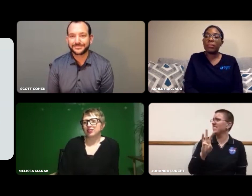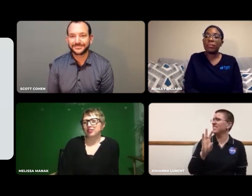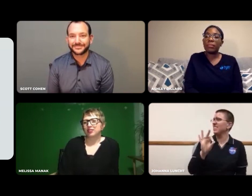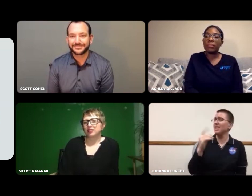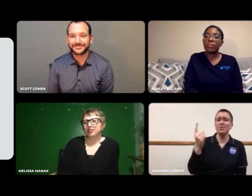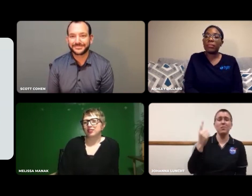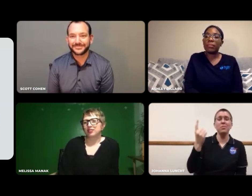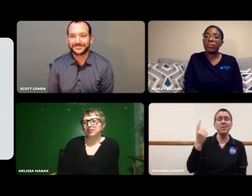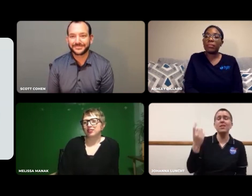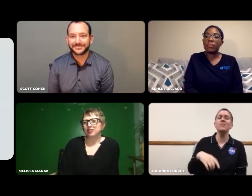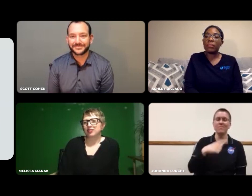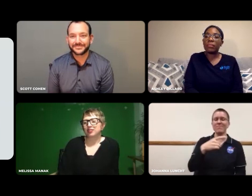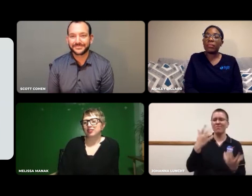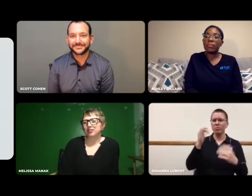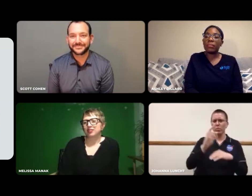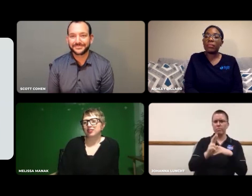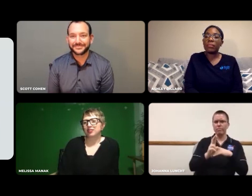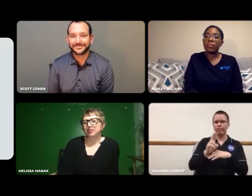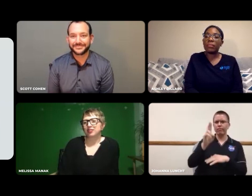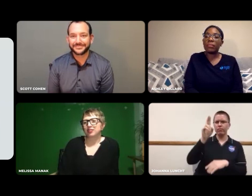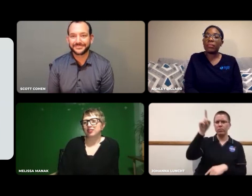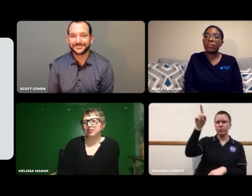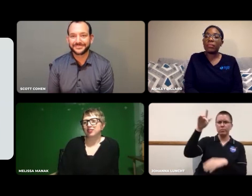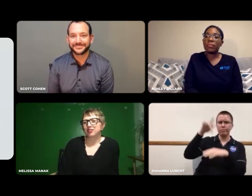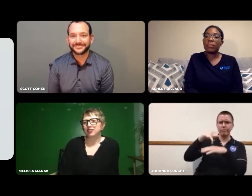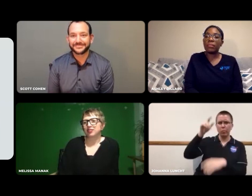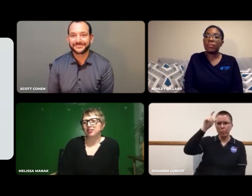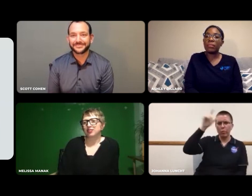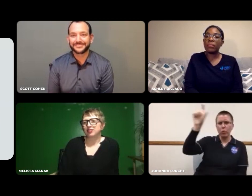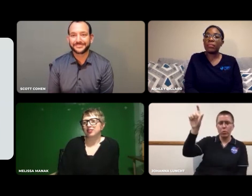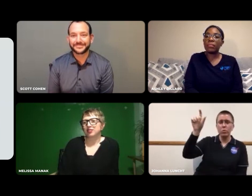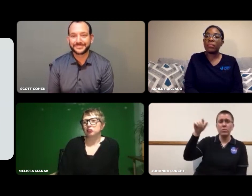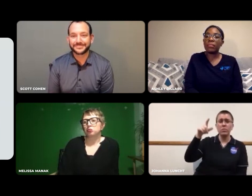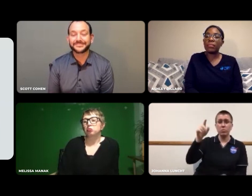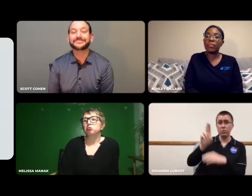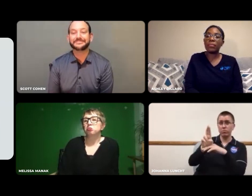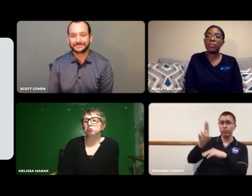I think it was 1969 when we landed on the moon.